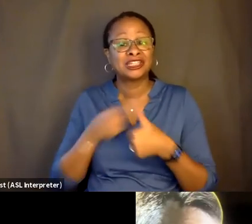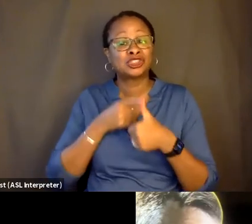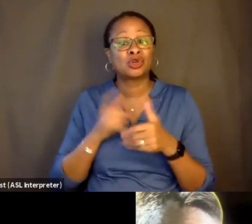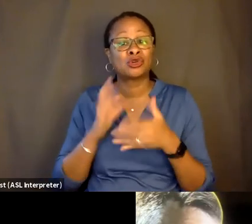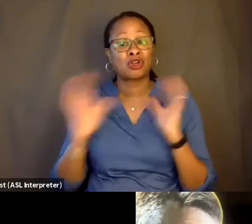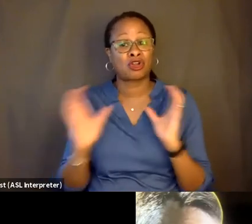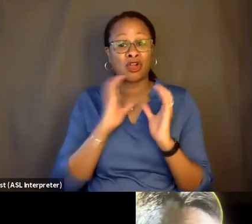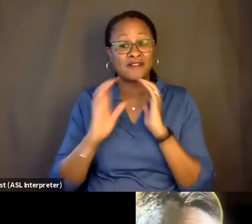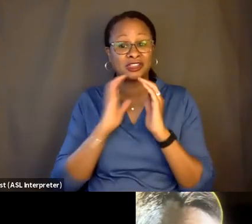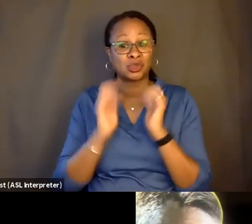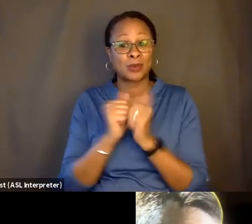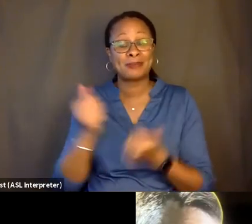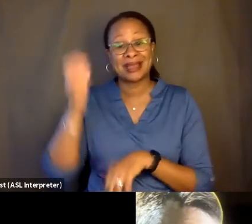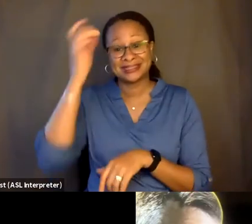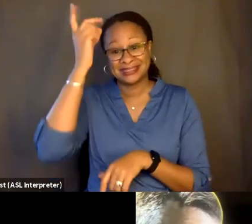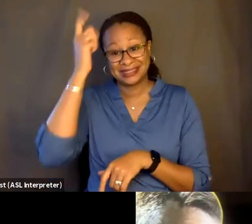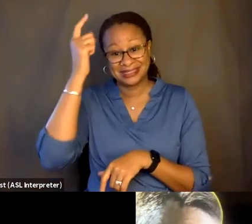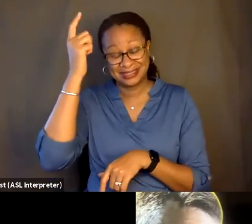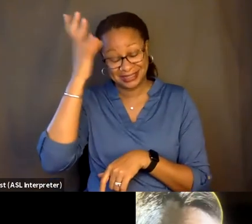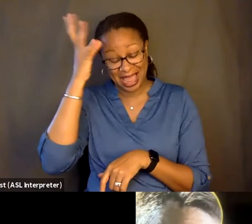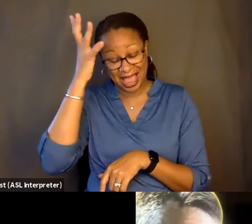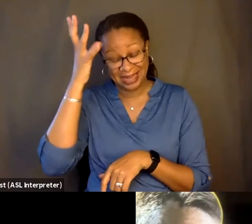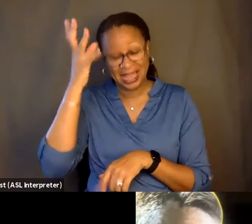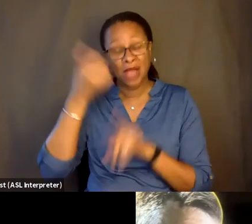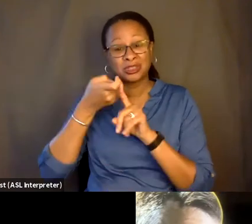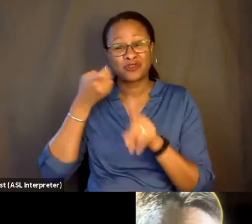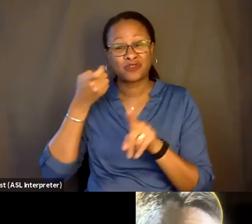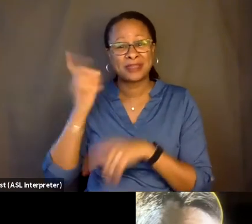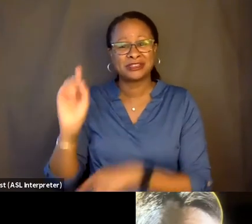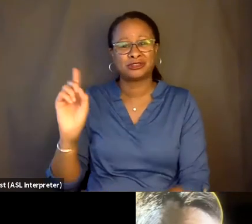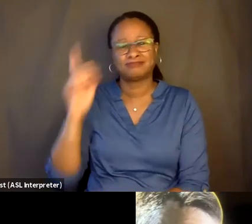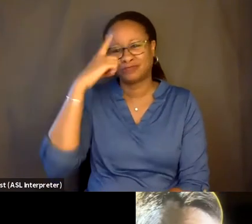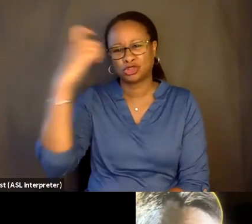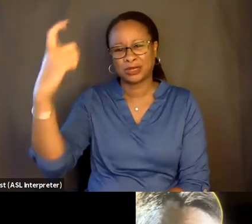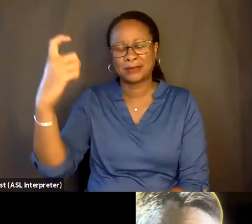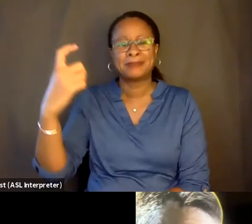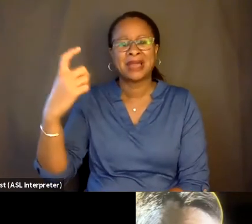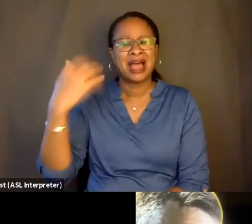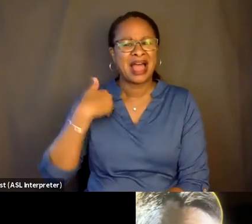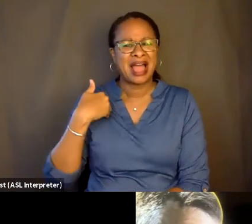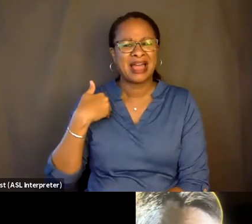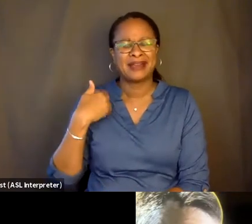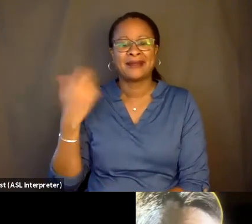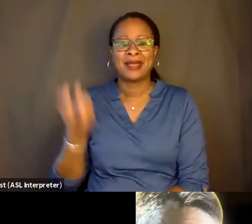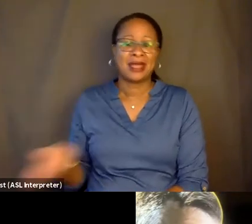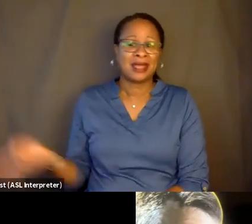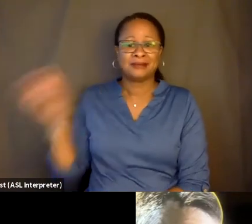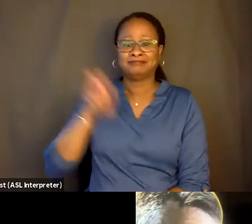came out of this dream that I had in which a man who was not my father sat up out of a casket and said, I'm Dick Johnson